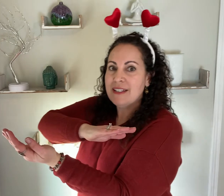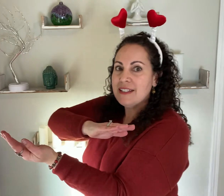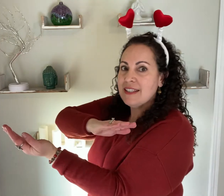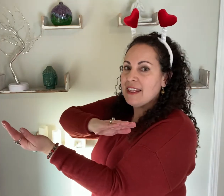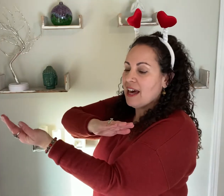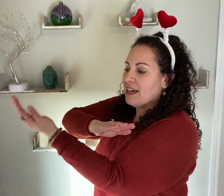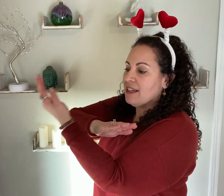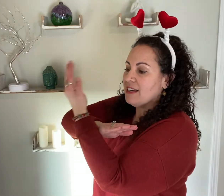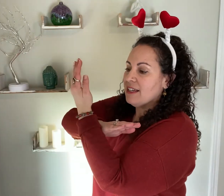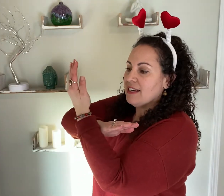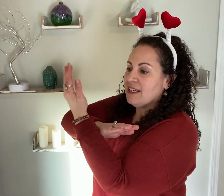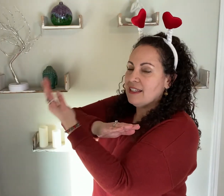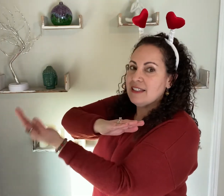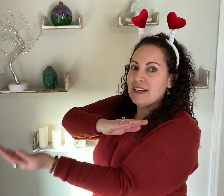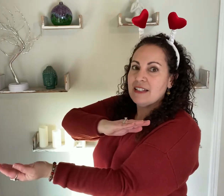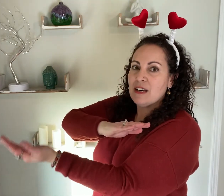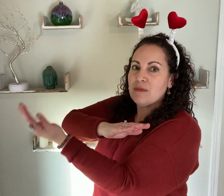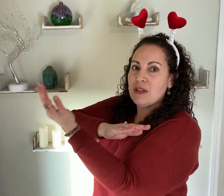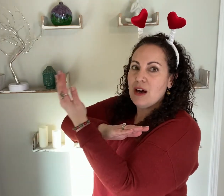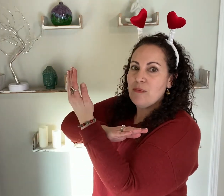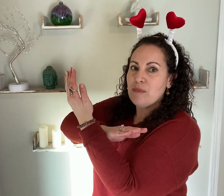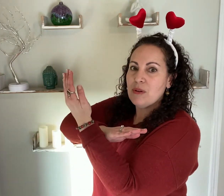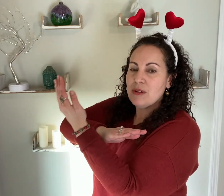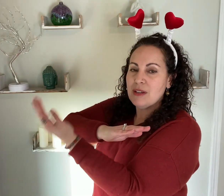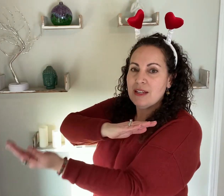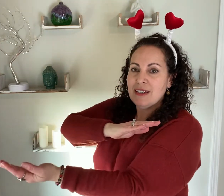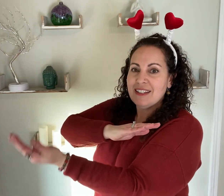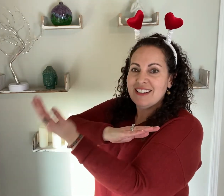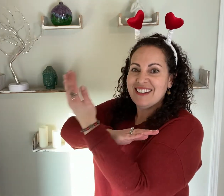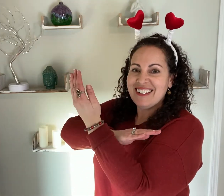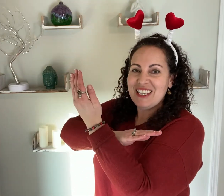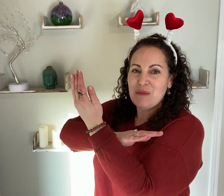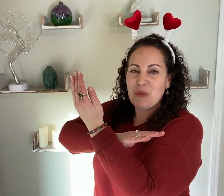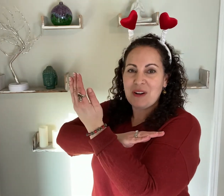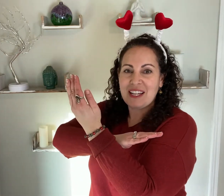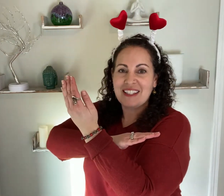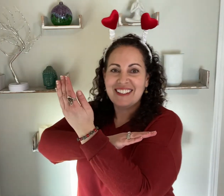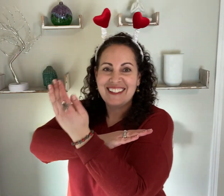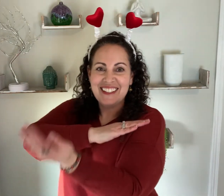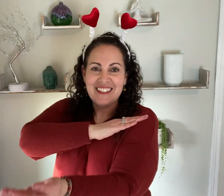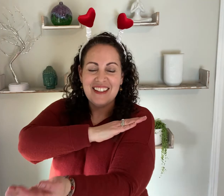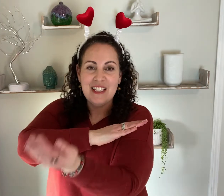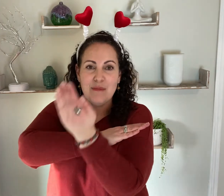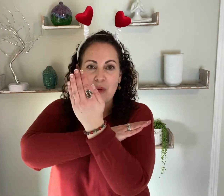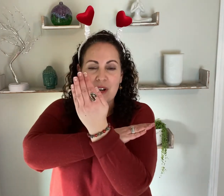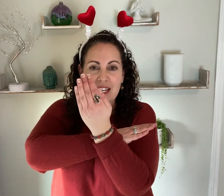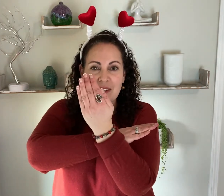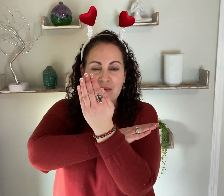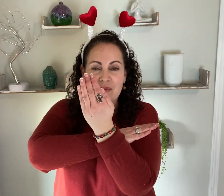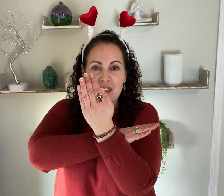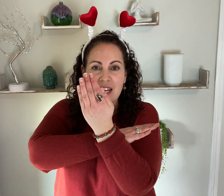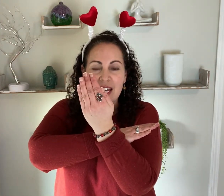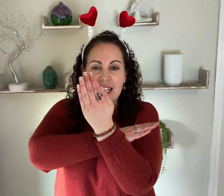up. The sun comes up in the morning. So that’s morning.